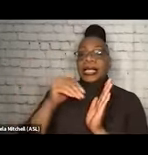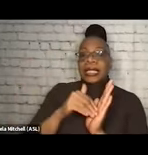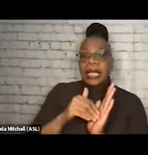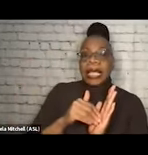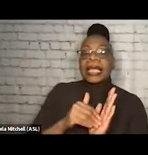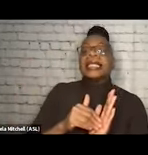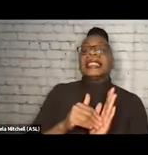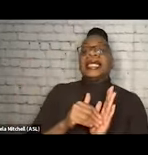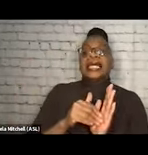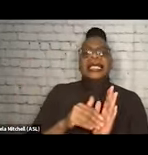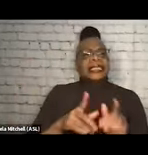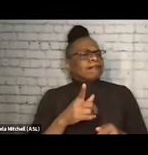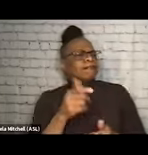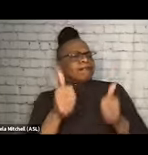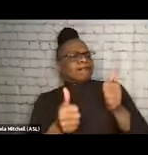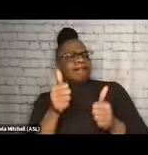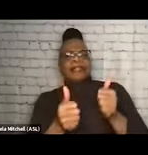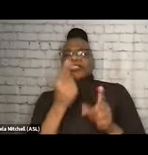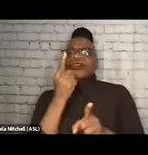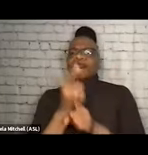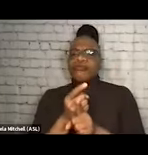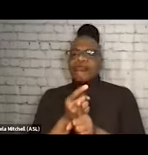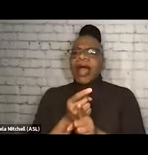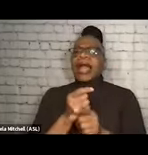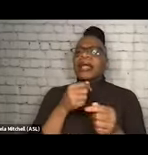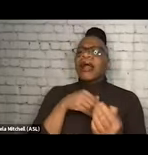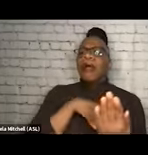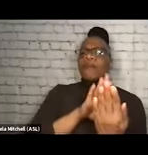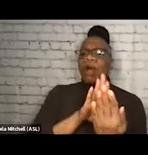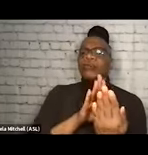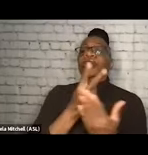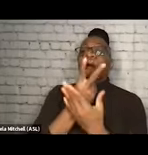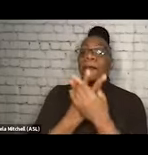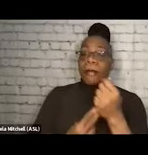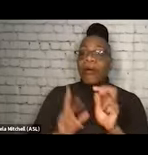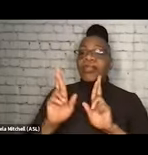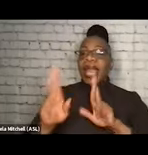about what's the right approach, when the answer is both/and. The answer is to provide a variety of options